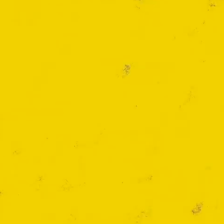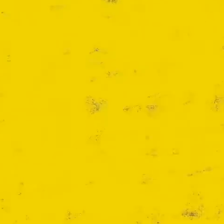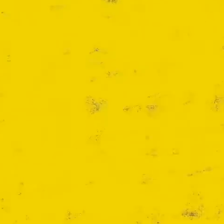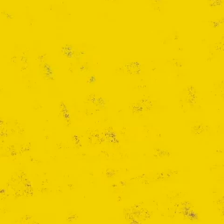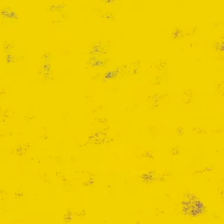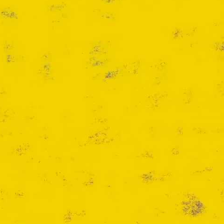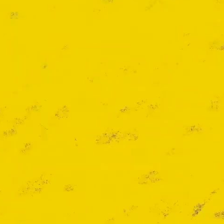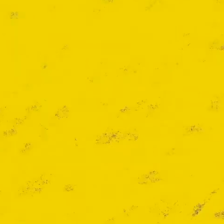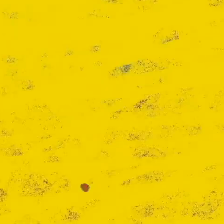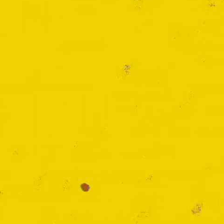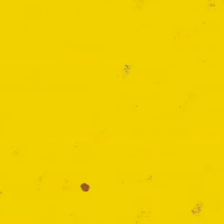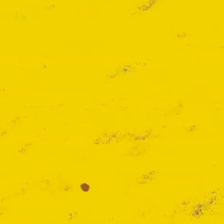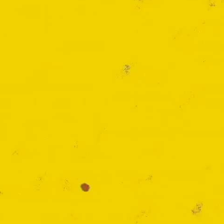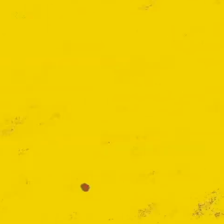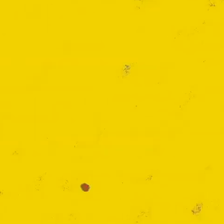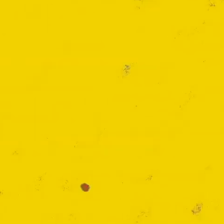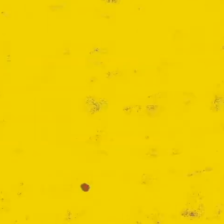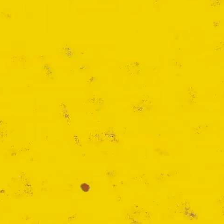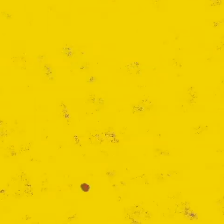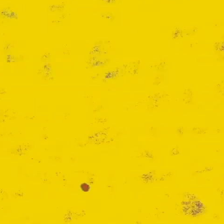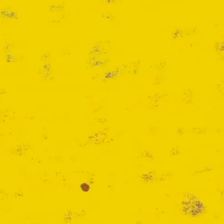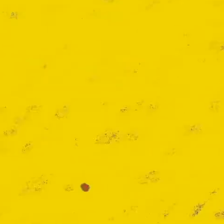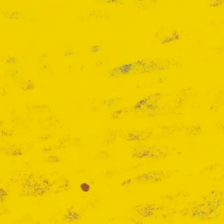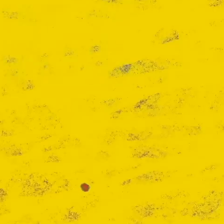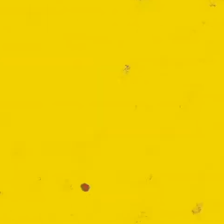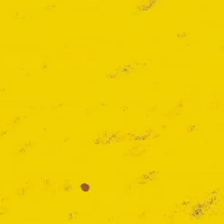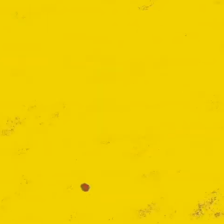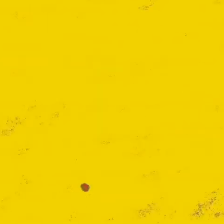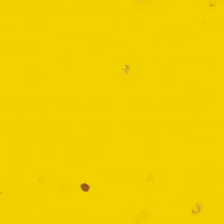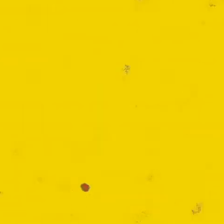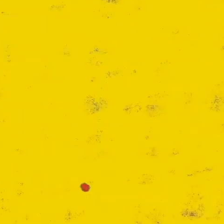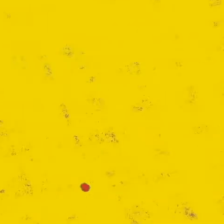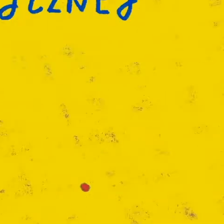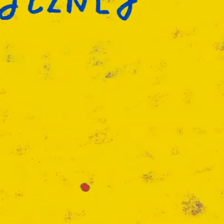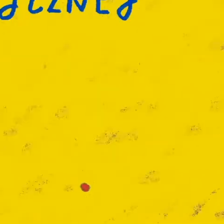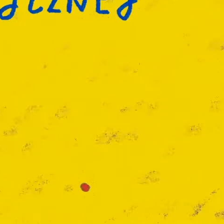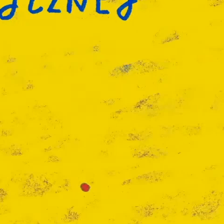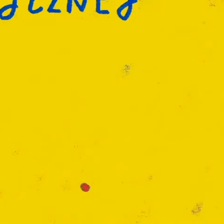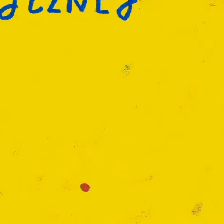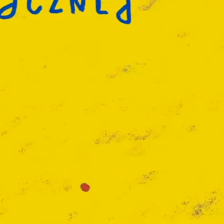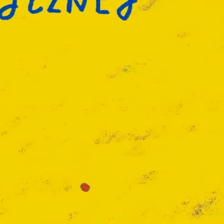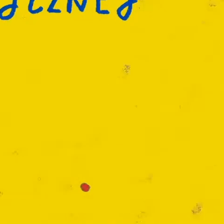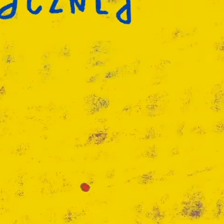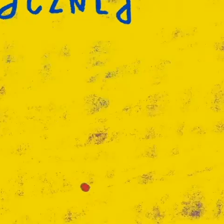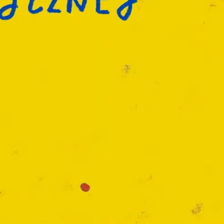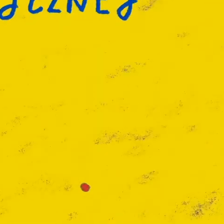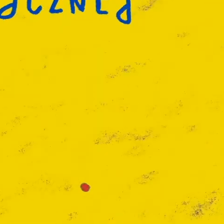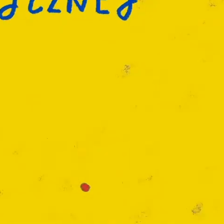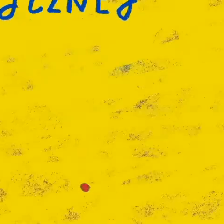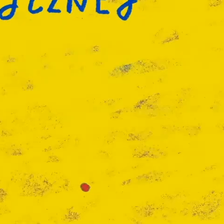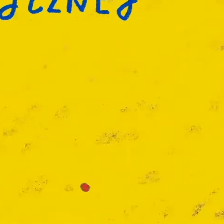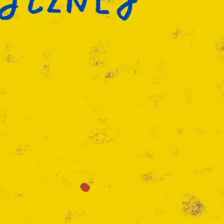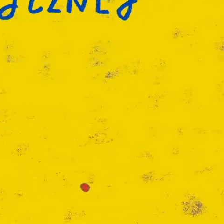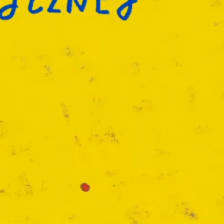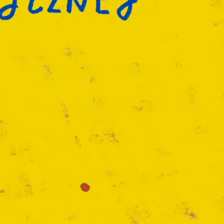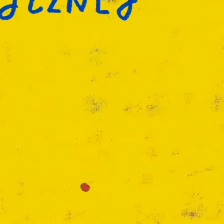Marian Andrzejewski, chief of the theater art studio - Hand puppet